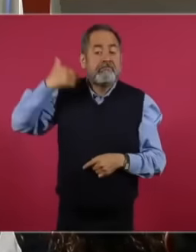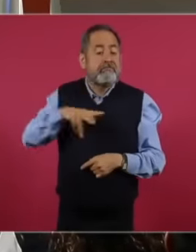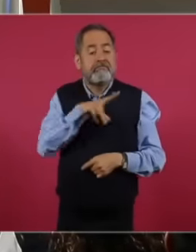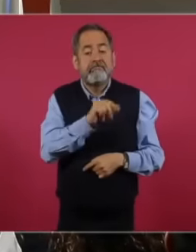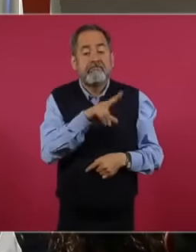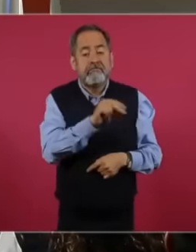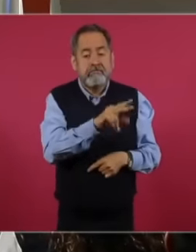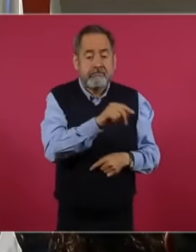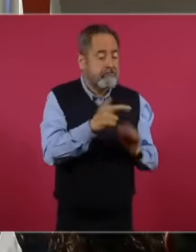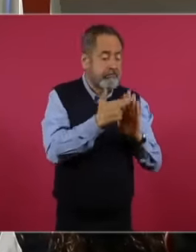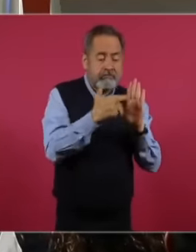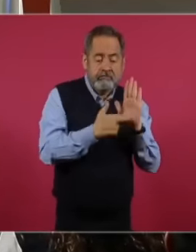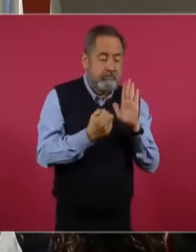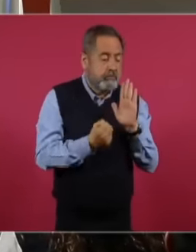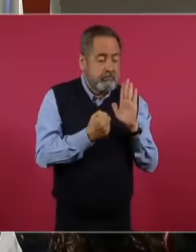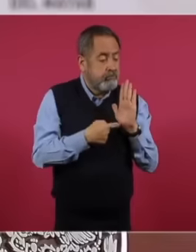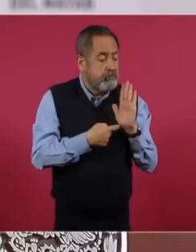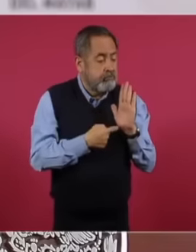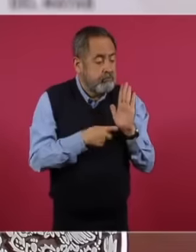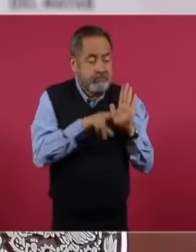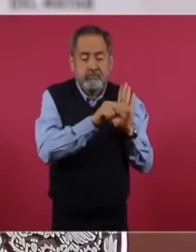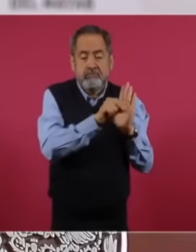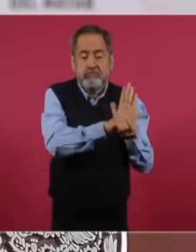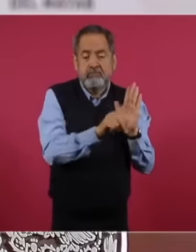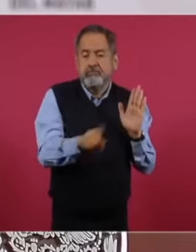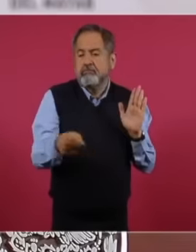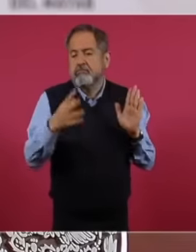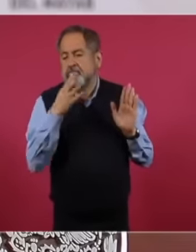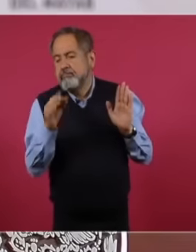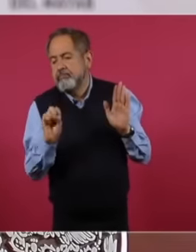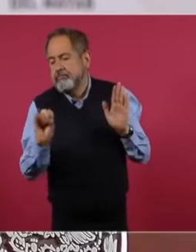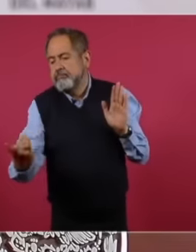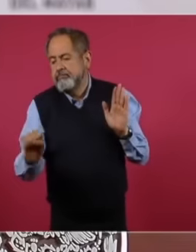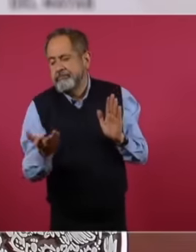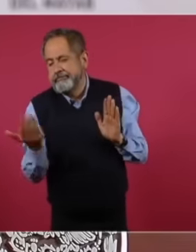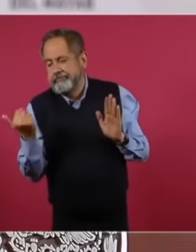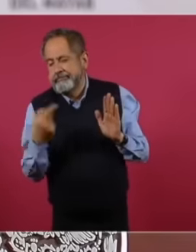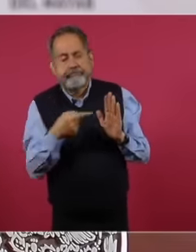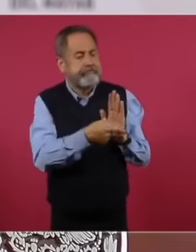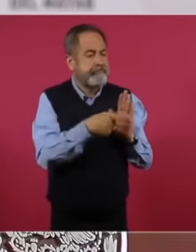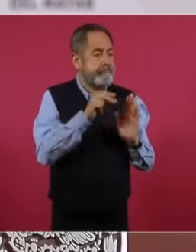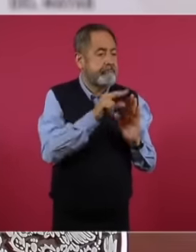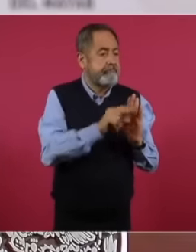regulated but also our actions will translate into what interests us most,